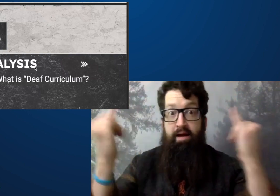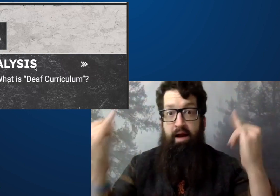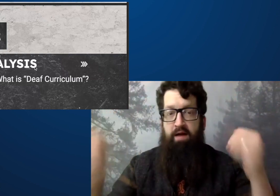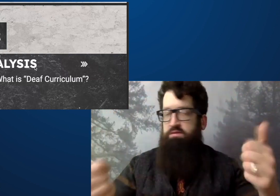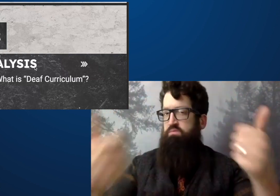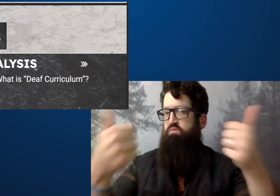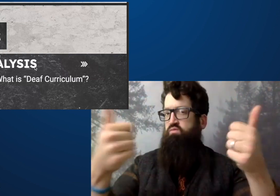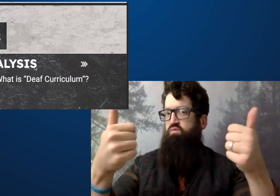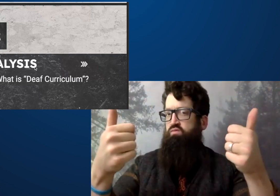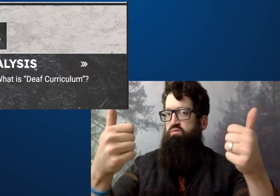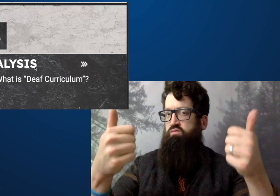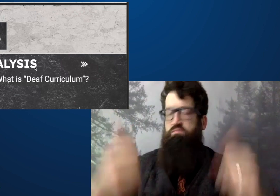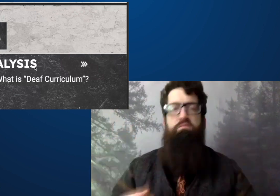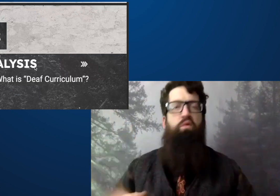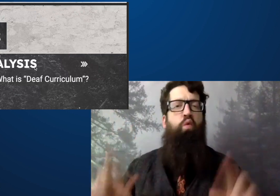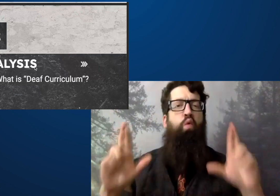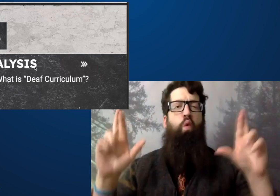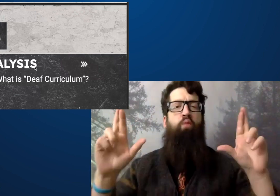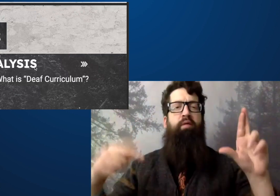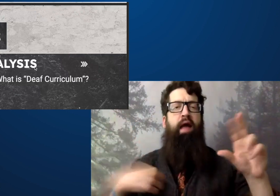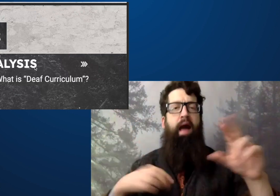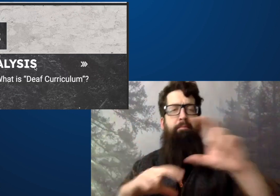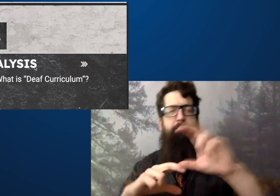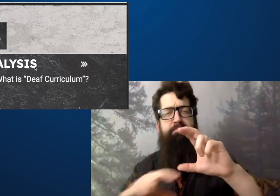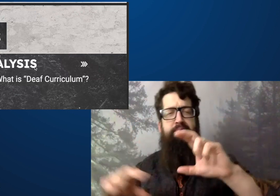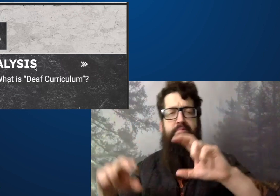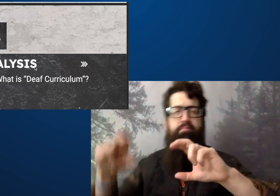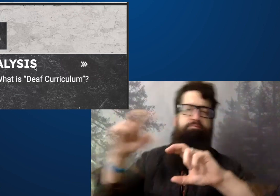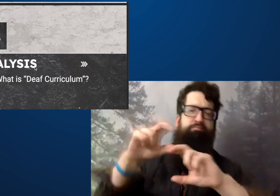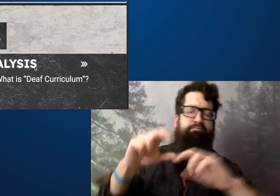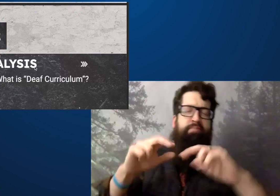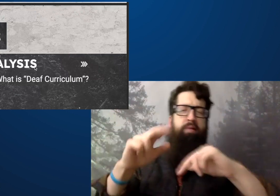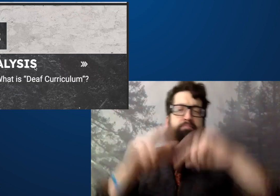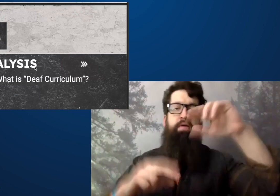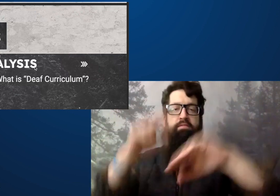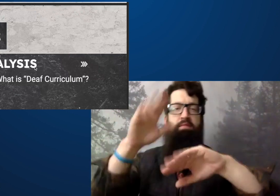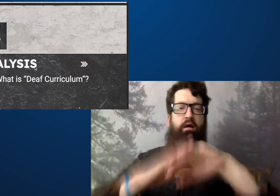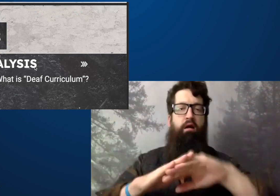Now, everybody's thinking about it, everybody has ideas about it.